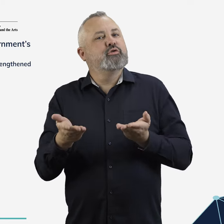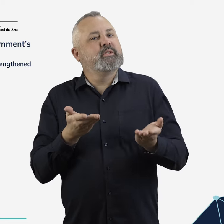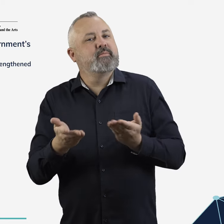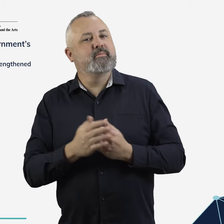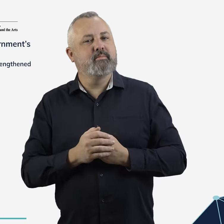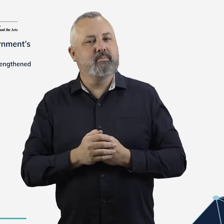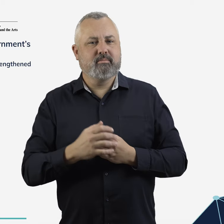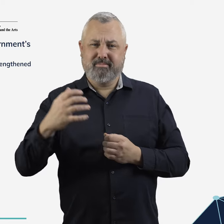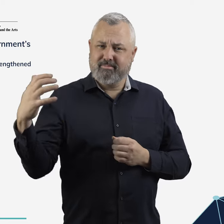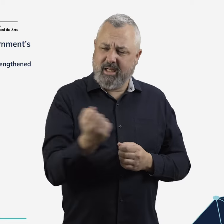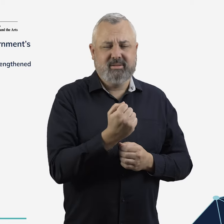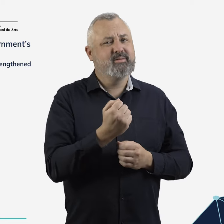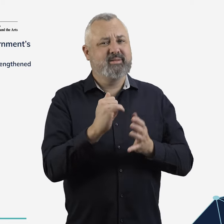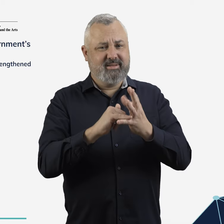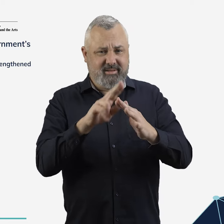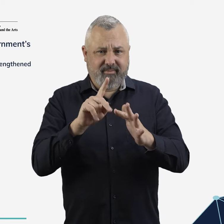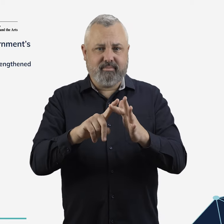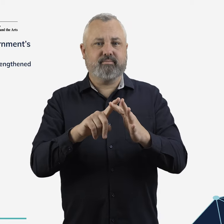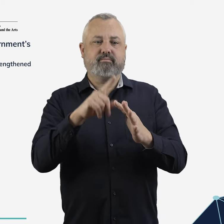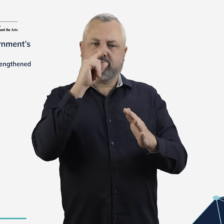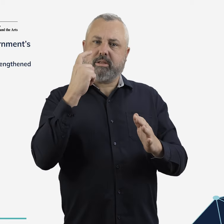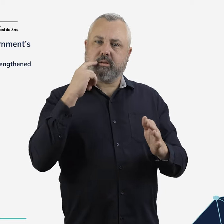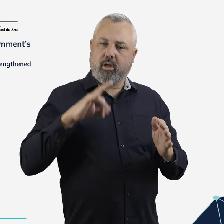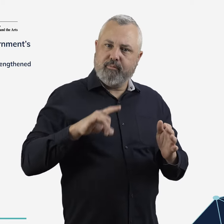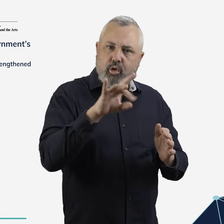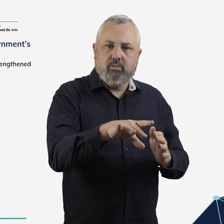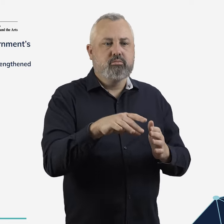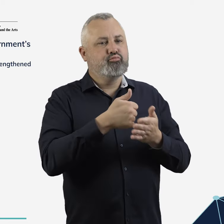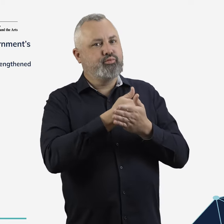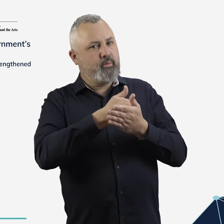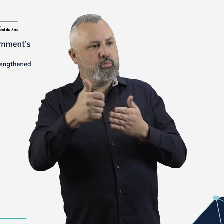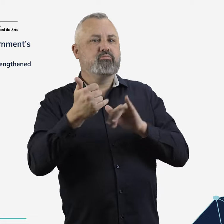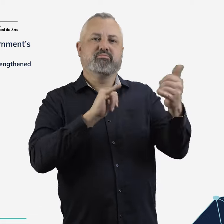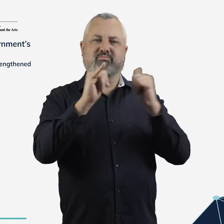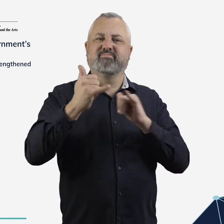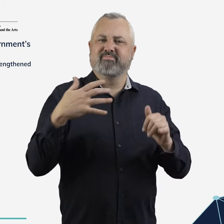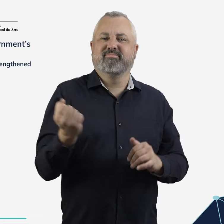connecting people to family, community and essential services.